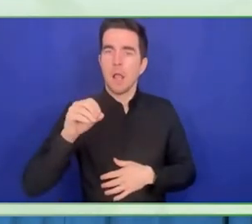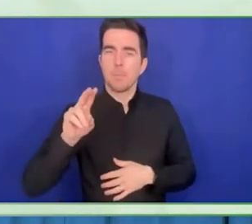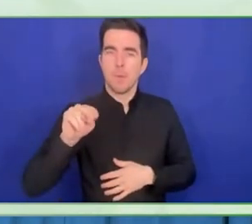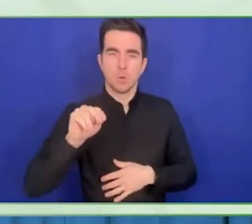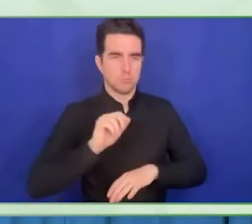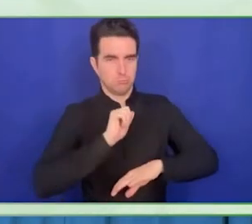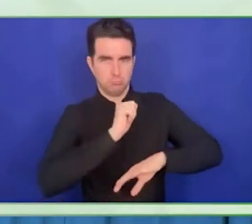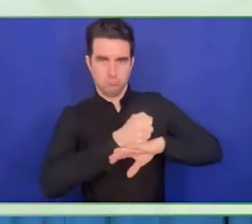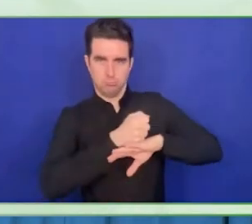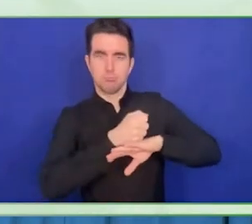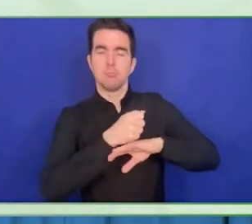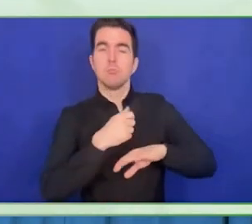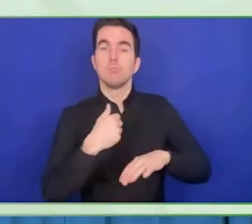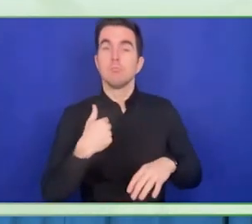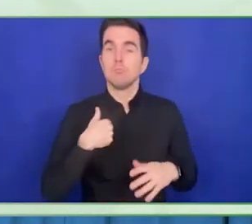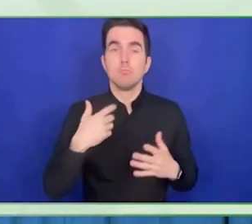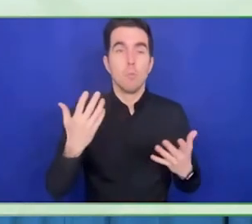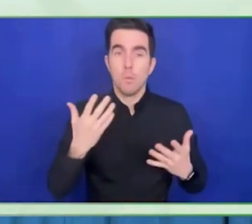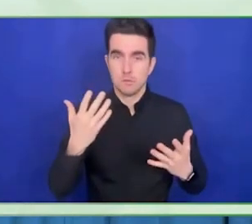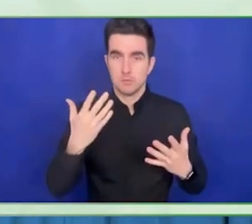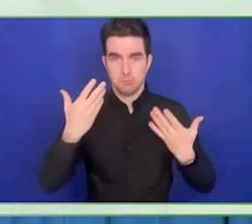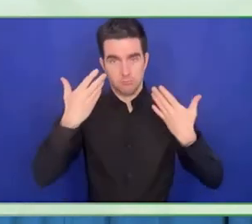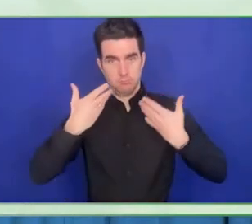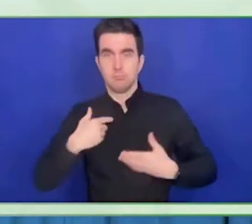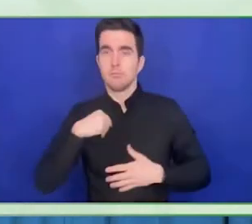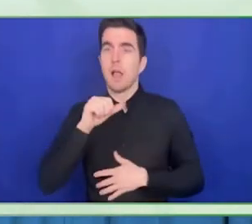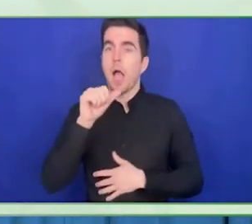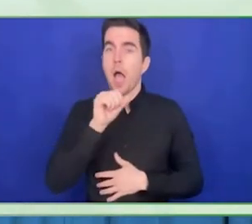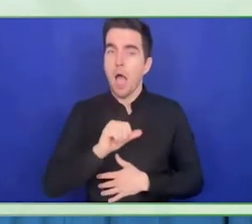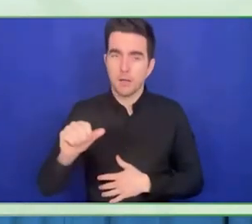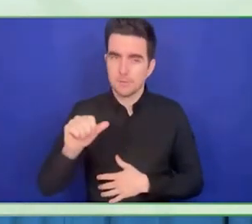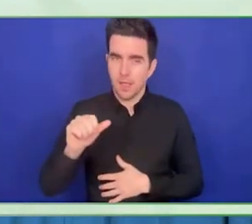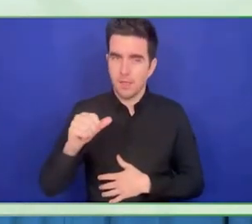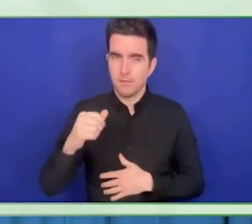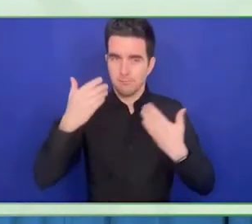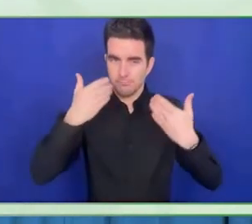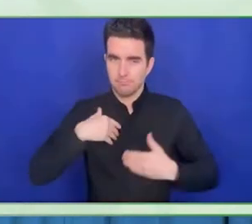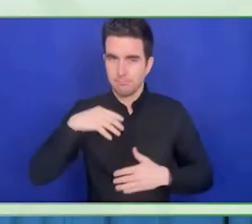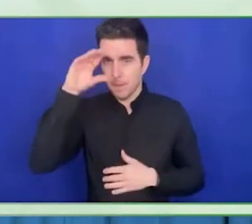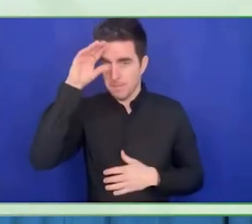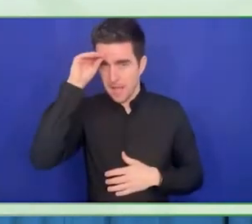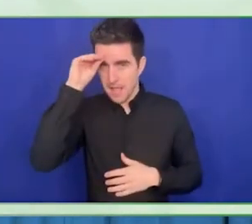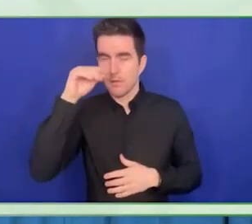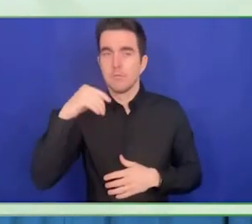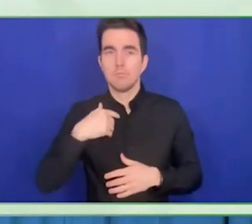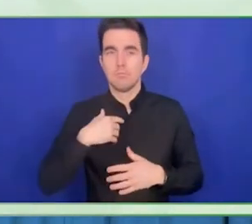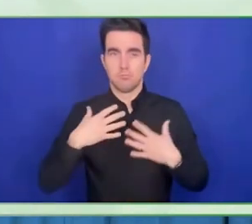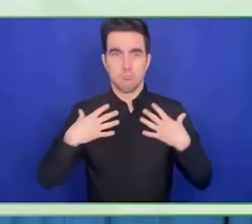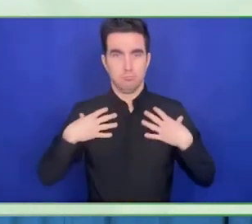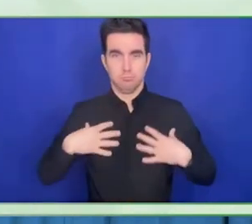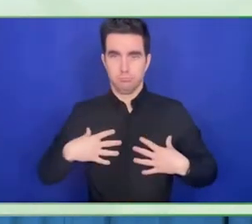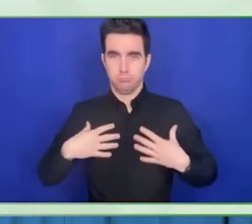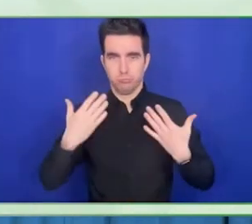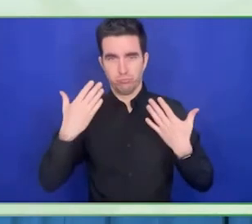Thank you for taking part in this session, for those of you online